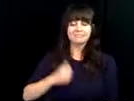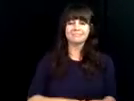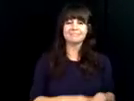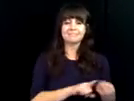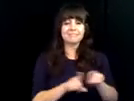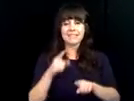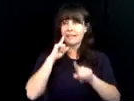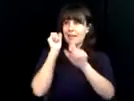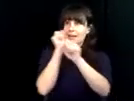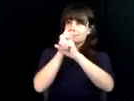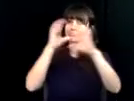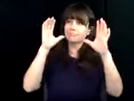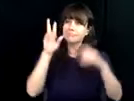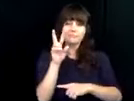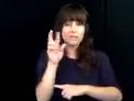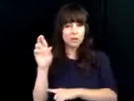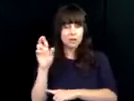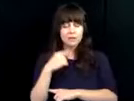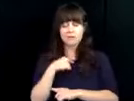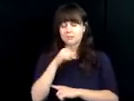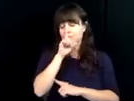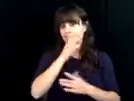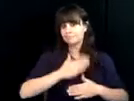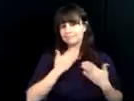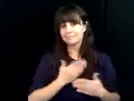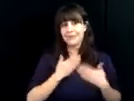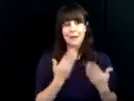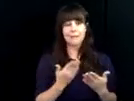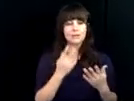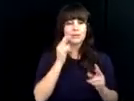that people obtain true independence. And